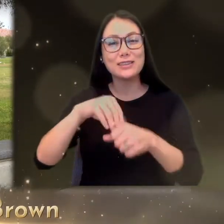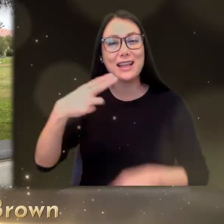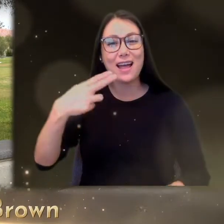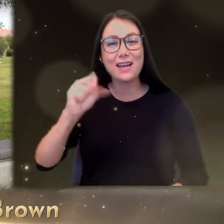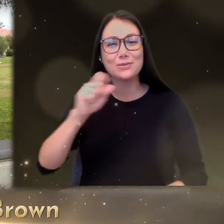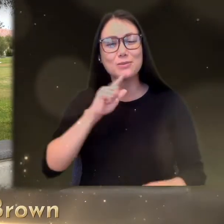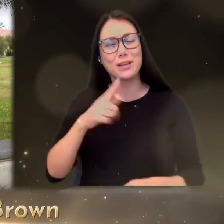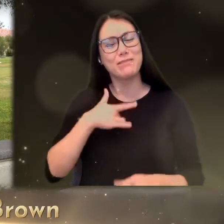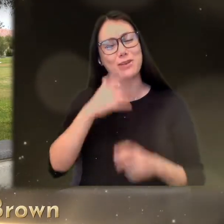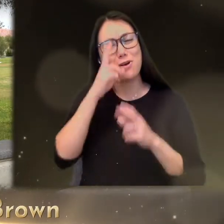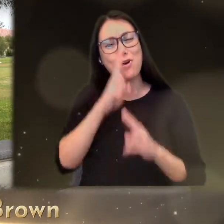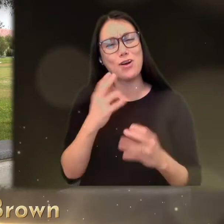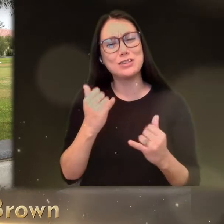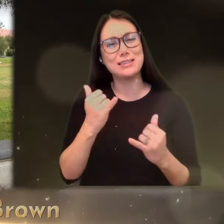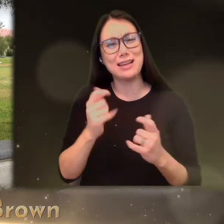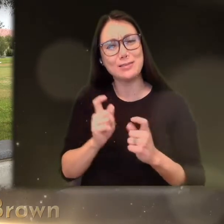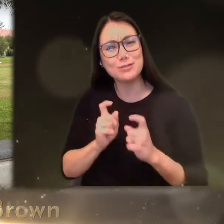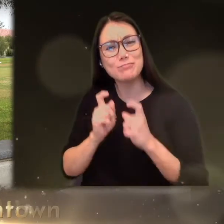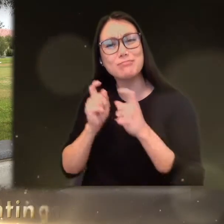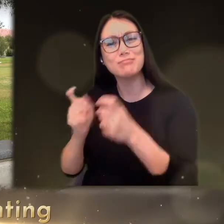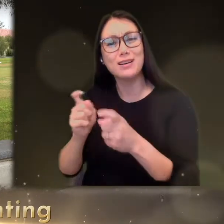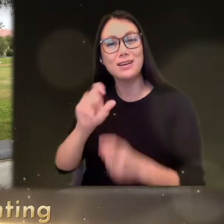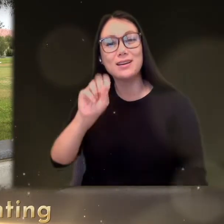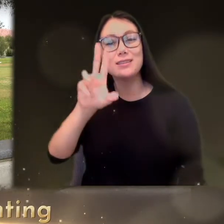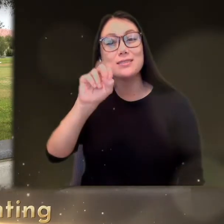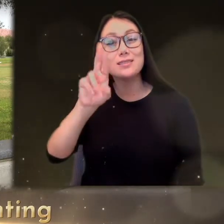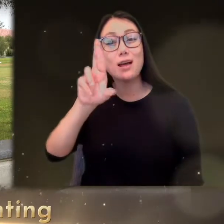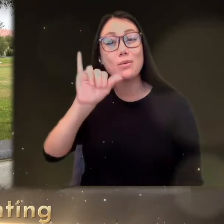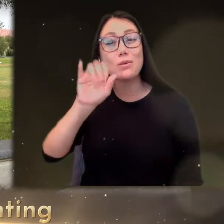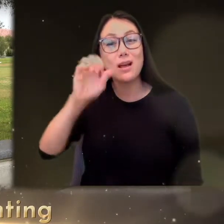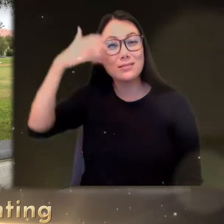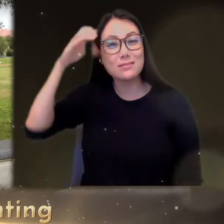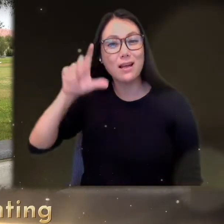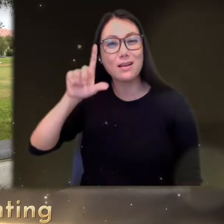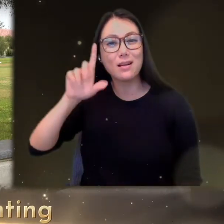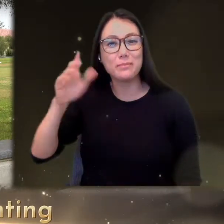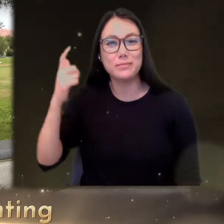I'M HONORED TODAY TO BE ABLE TO PRESENT THE SUNRISE LIONS CLUB SCHOLARSHIP